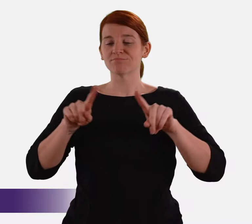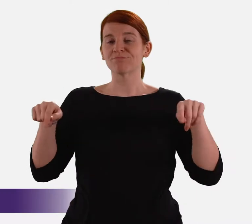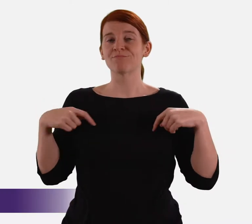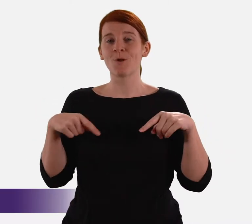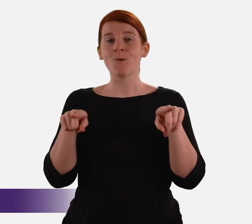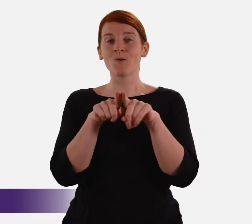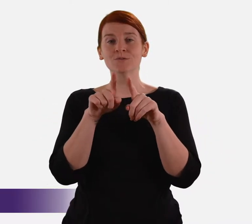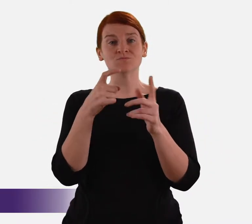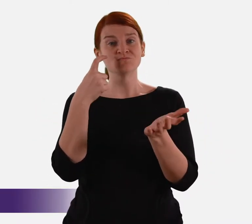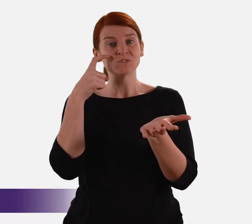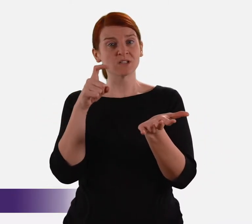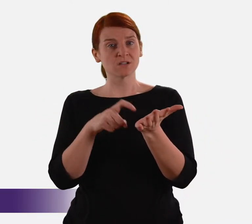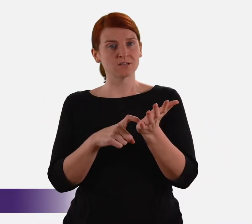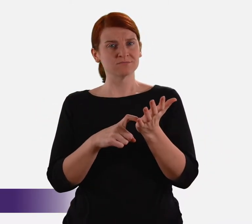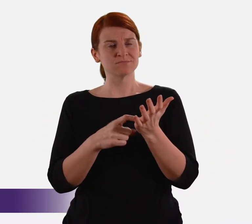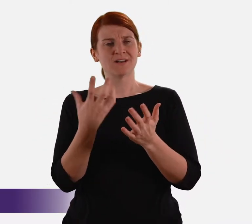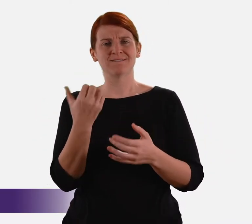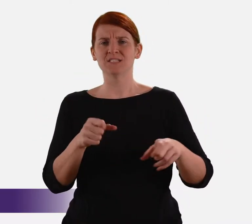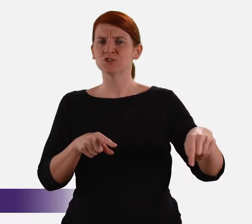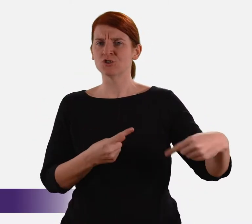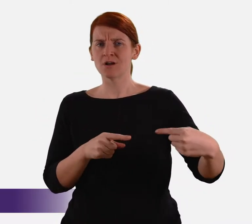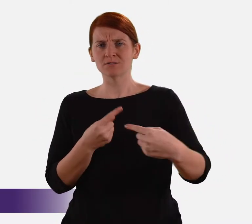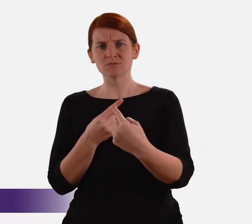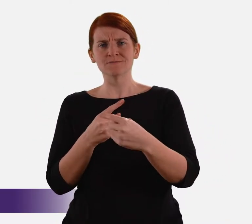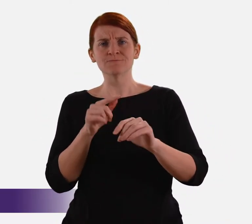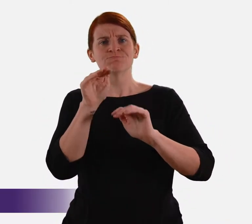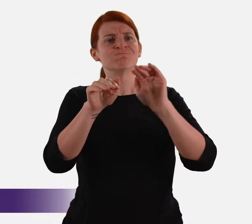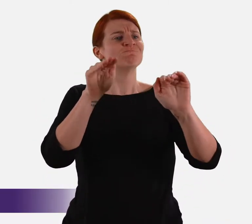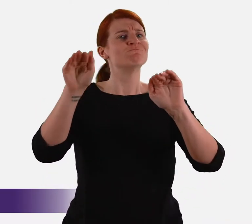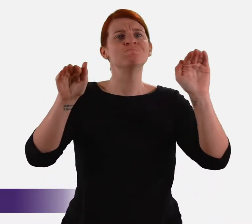We also recognise that the challenges of reaching out to and